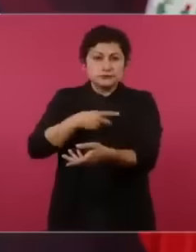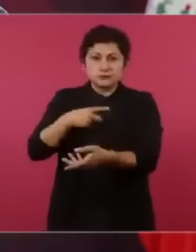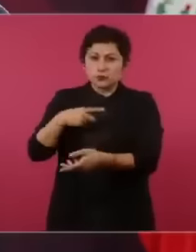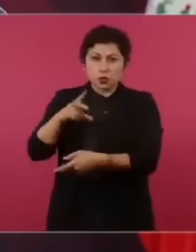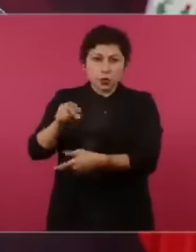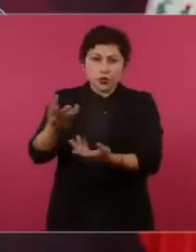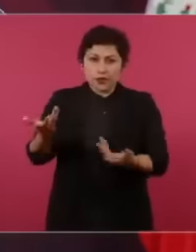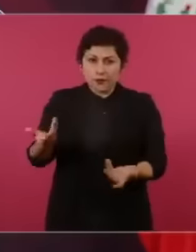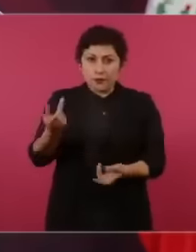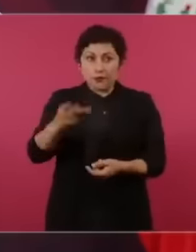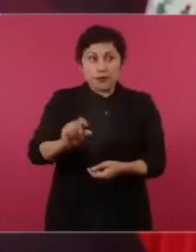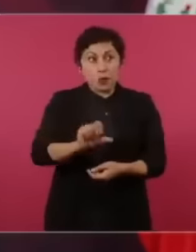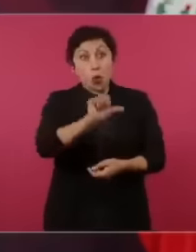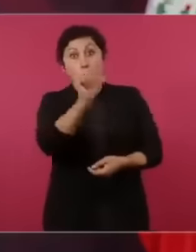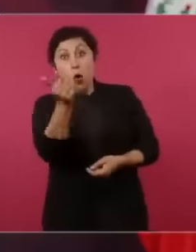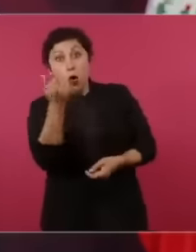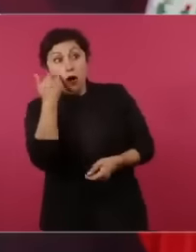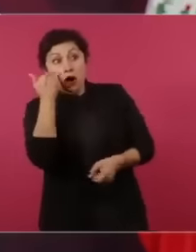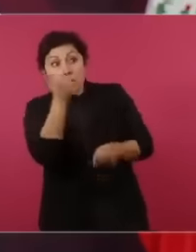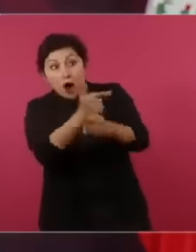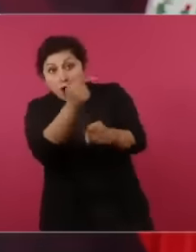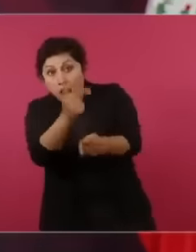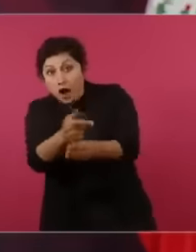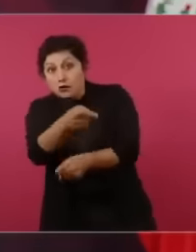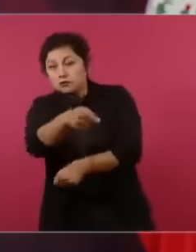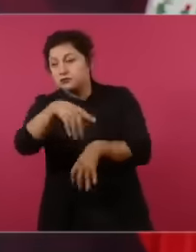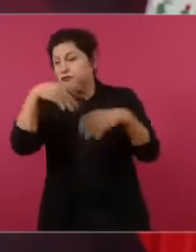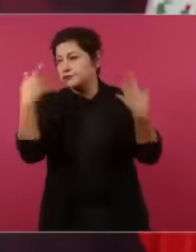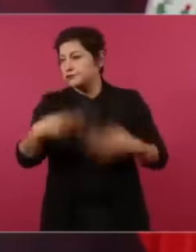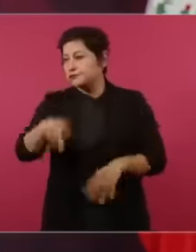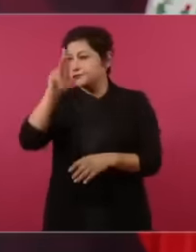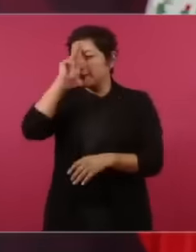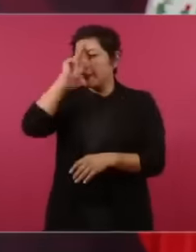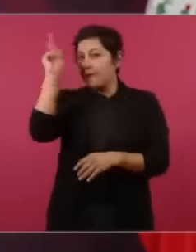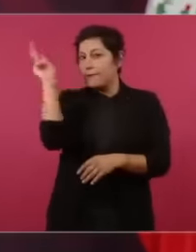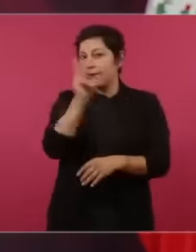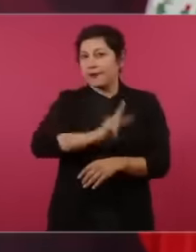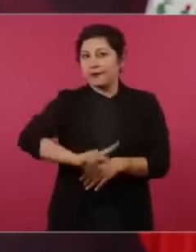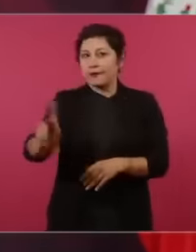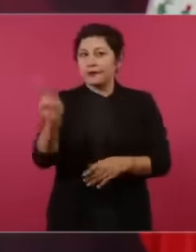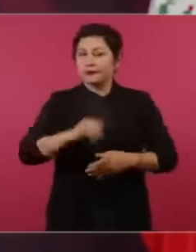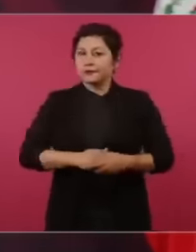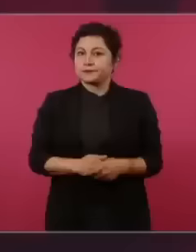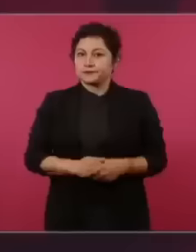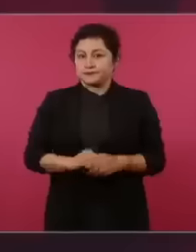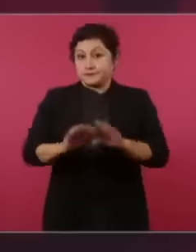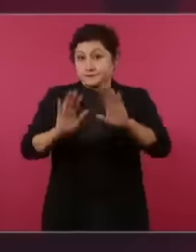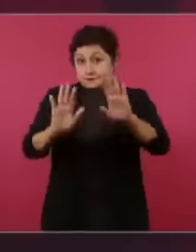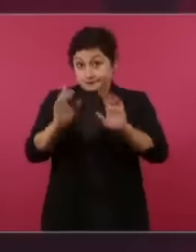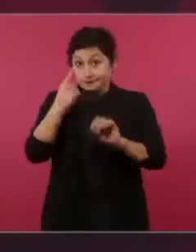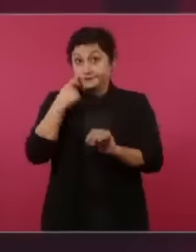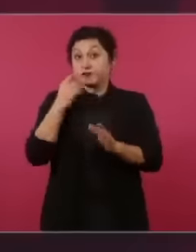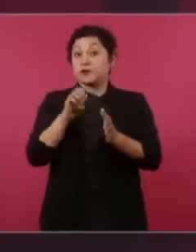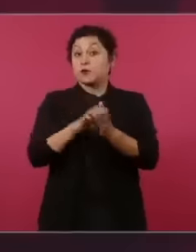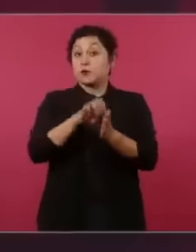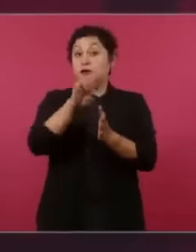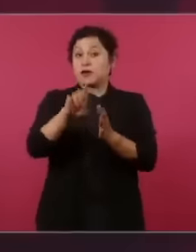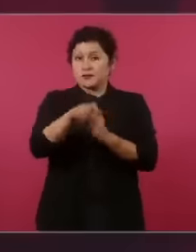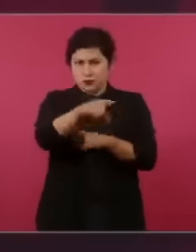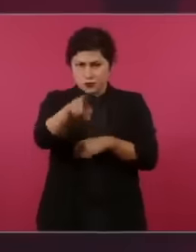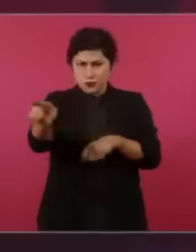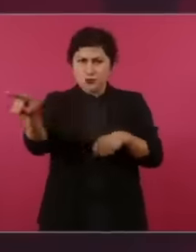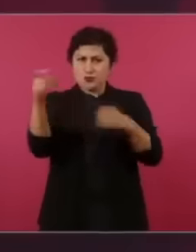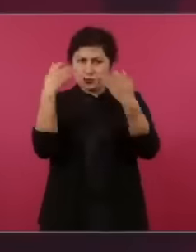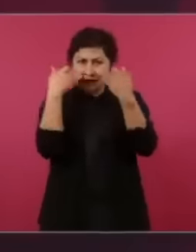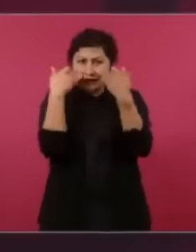, worse as soon as you see the behavior regarding the issue of